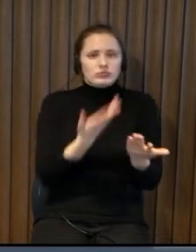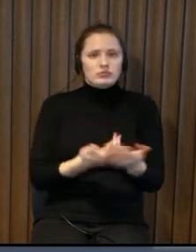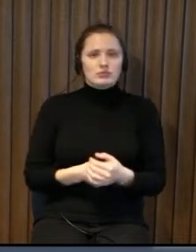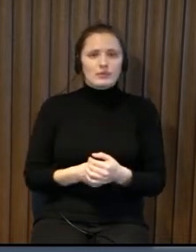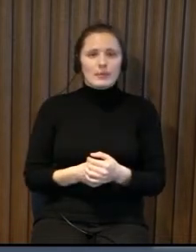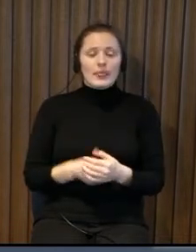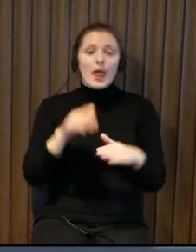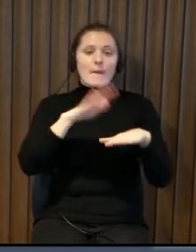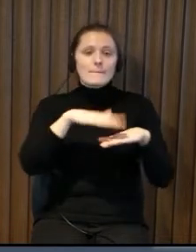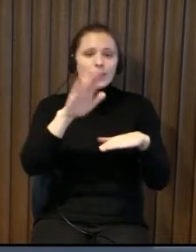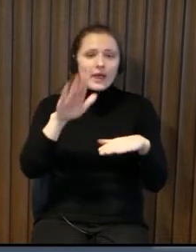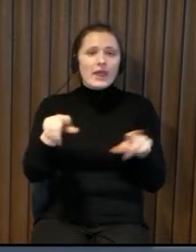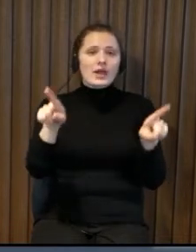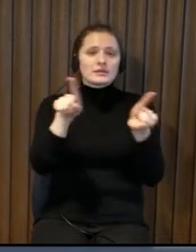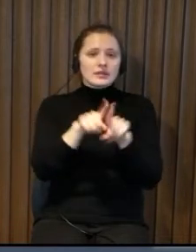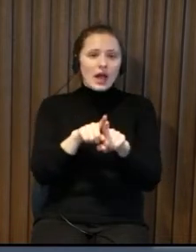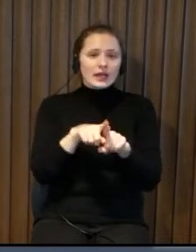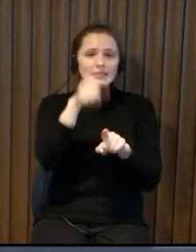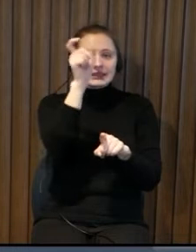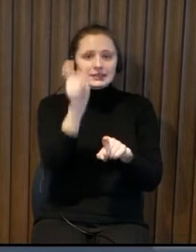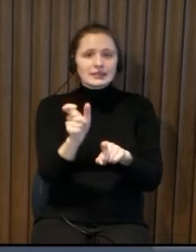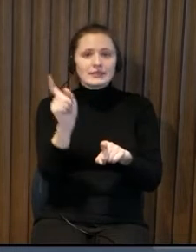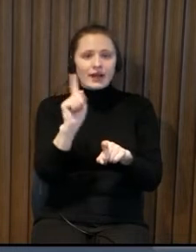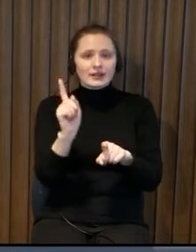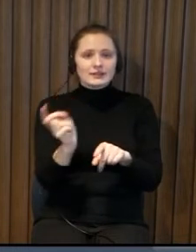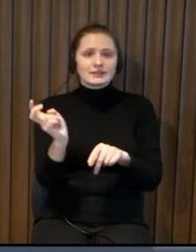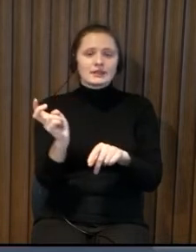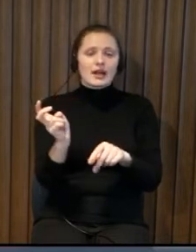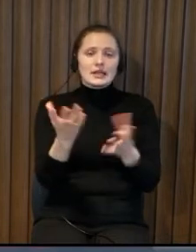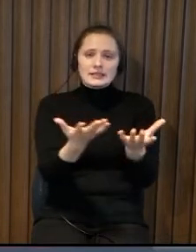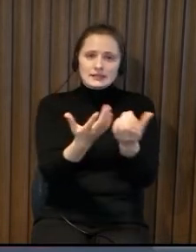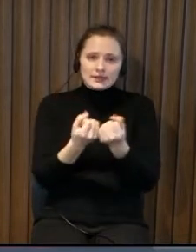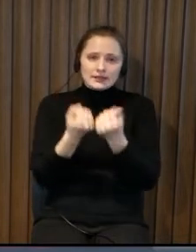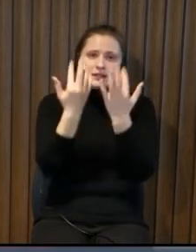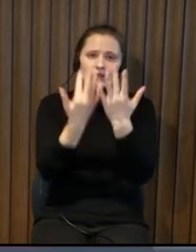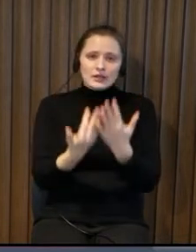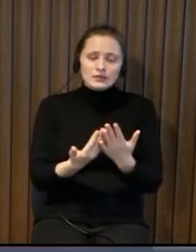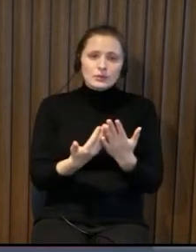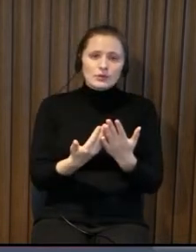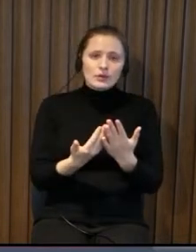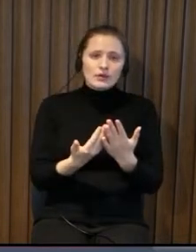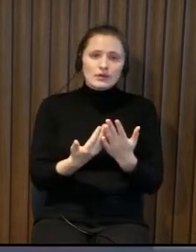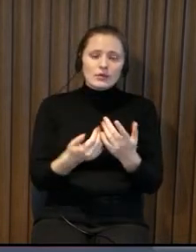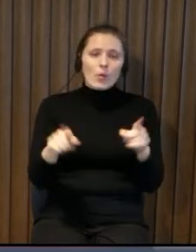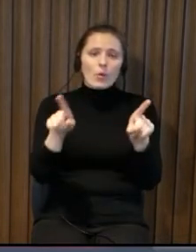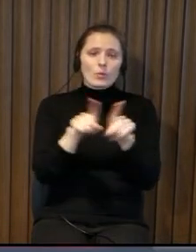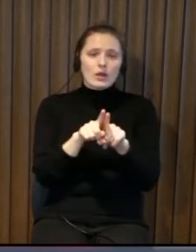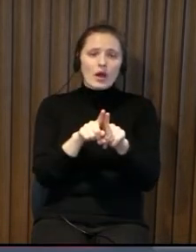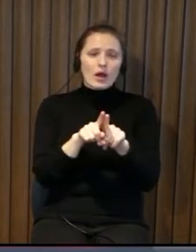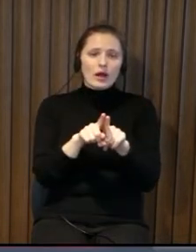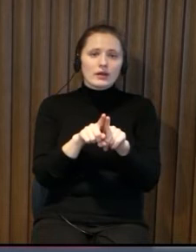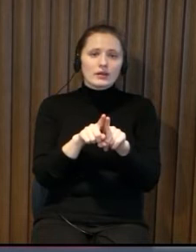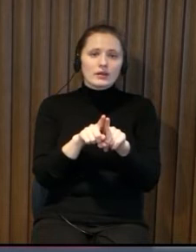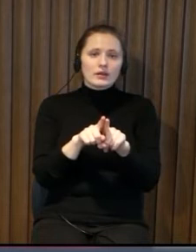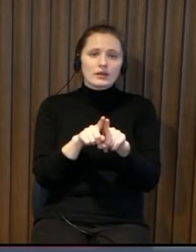place them but somehow we think logically and we don't put them on the ceiling so the same should